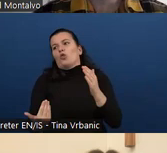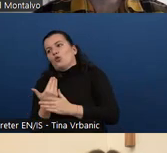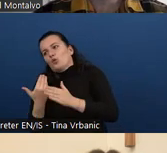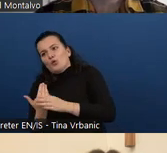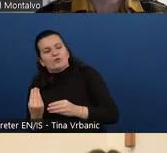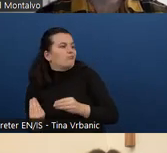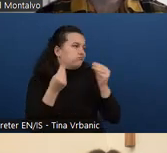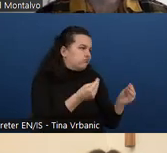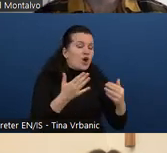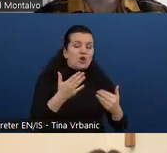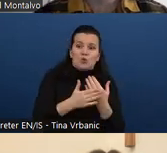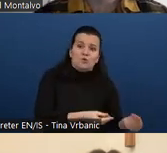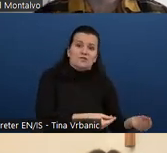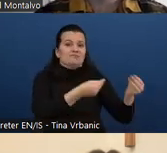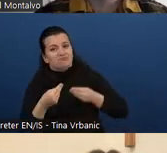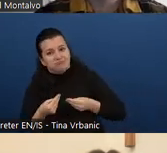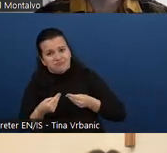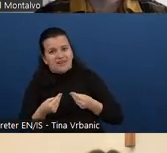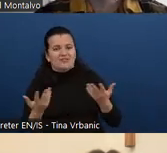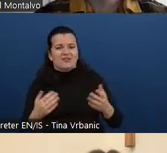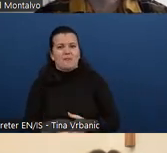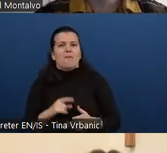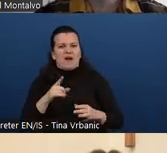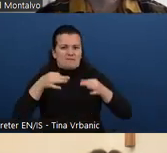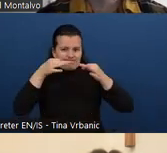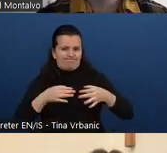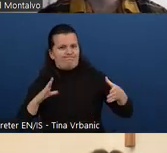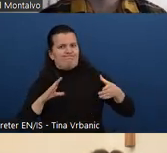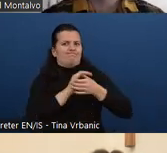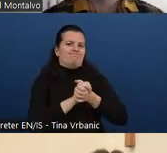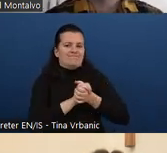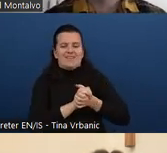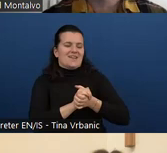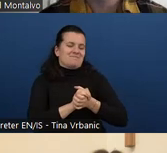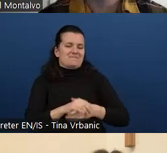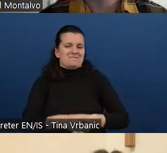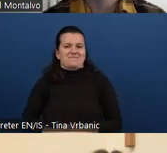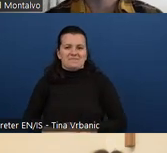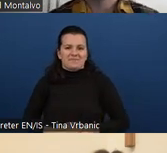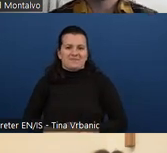There is no formal relationship between W3C and IAAP.